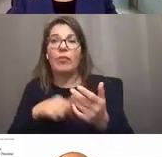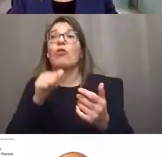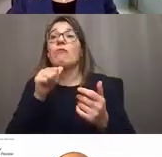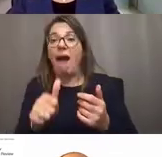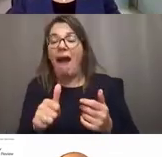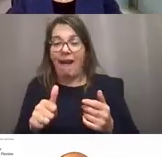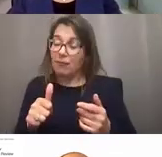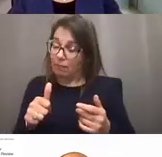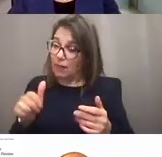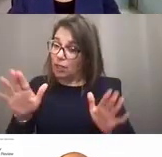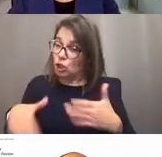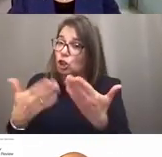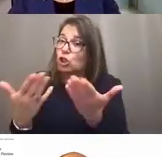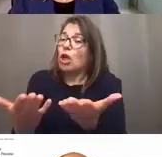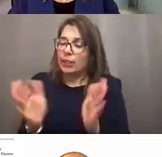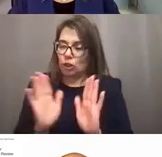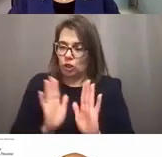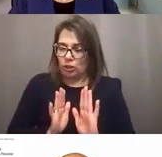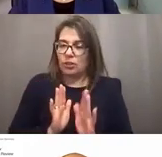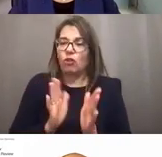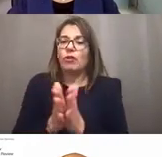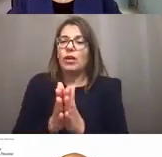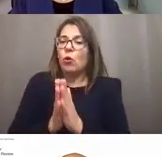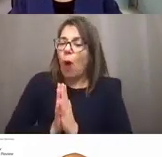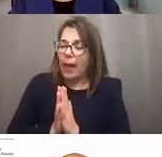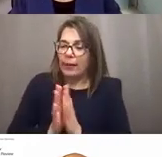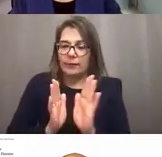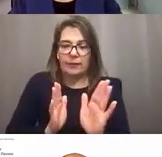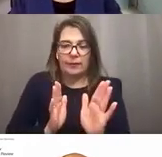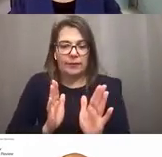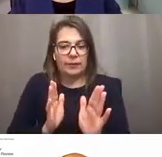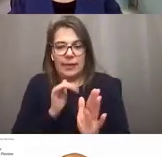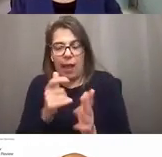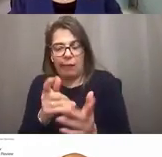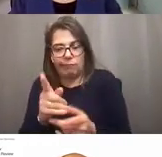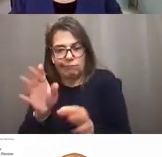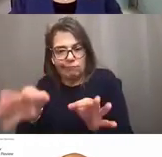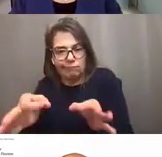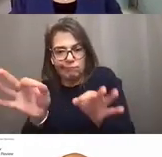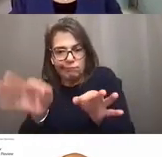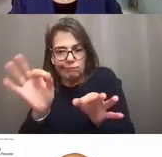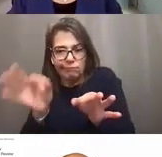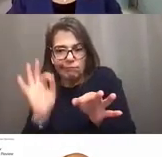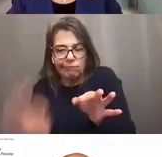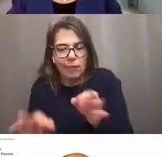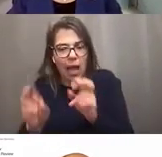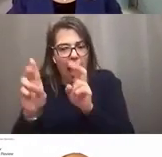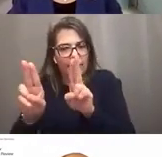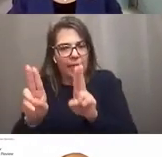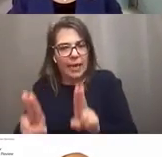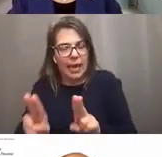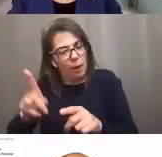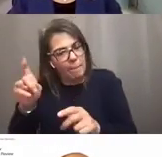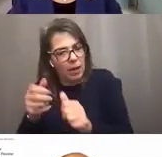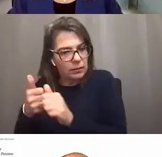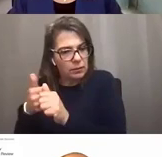They are suggestions. They are requests. They are not something that the application must be assigned to,